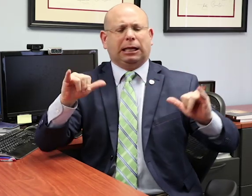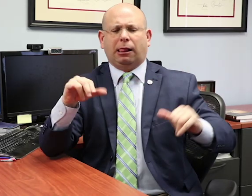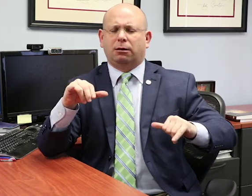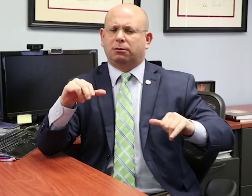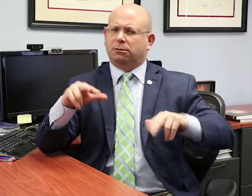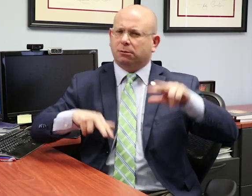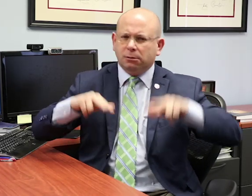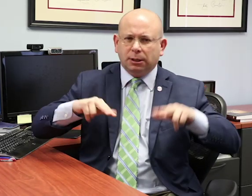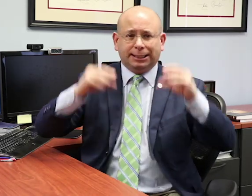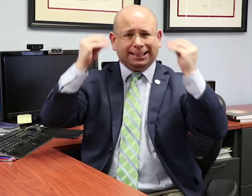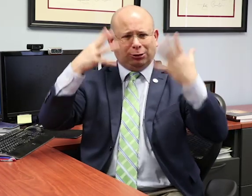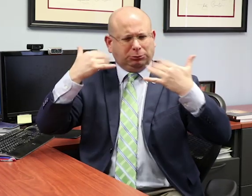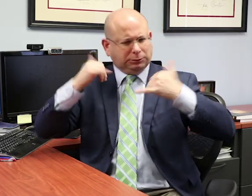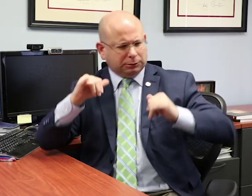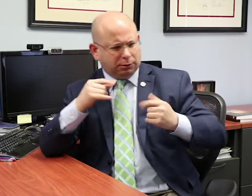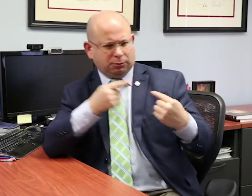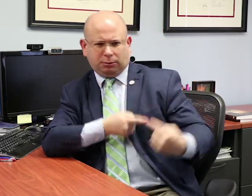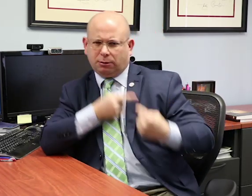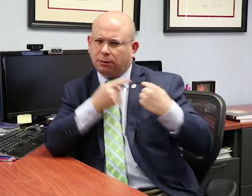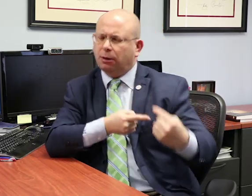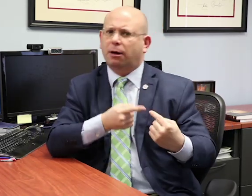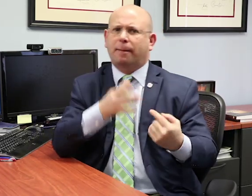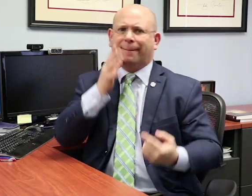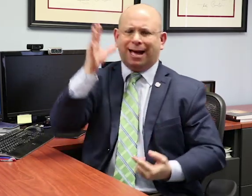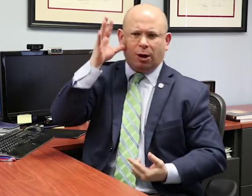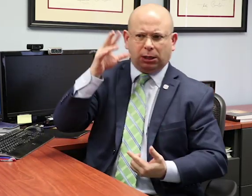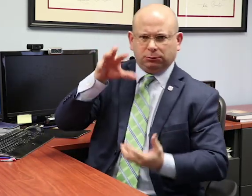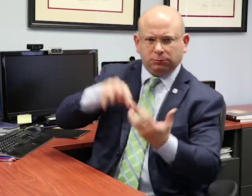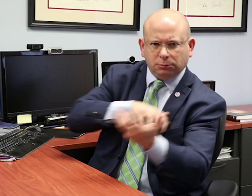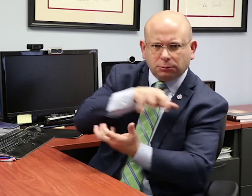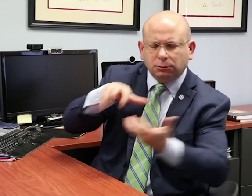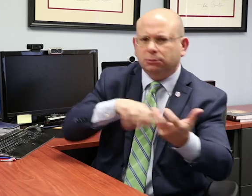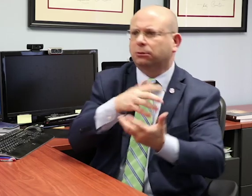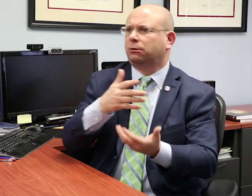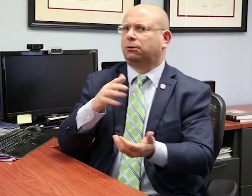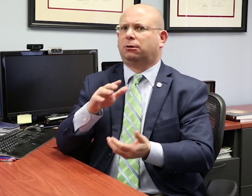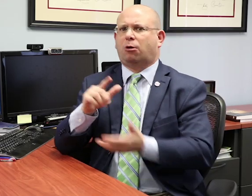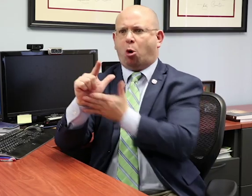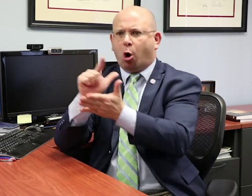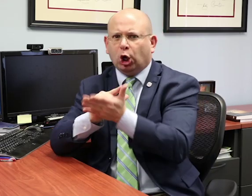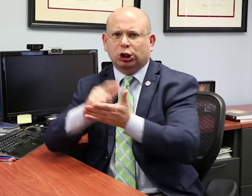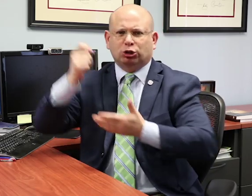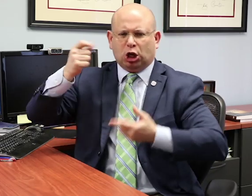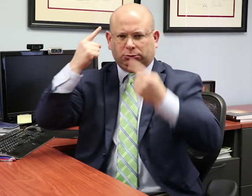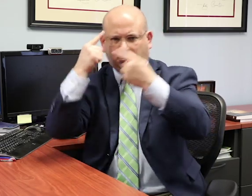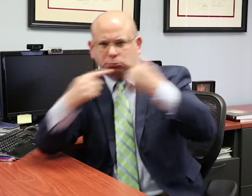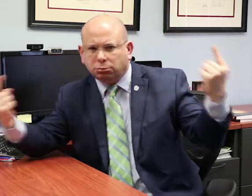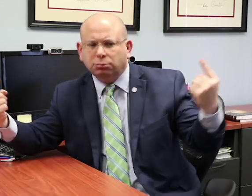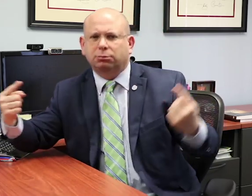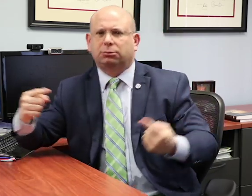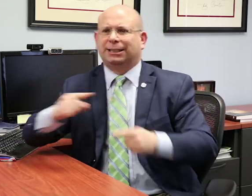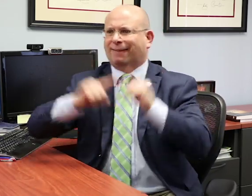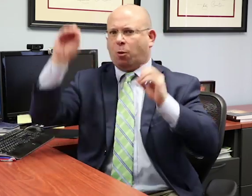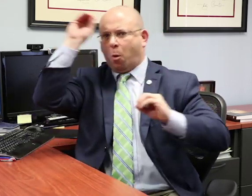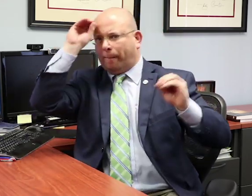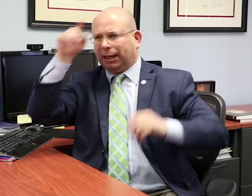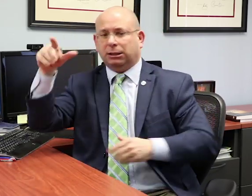deaf and hard of hearing students. Teachers, administrators, parents, lawyers, and courts had many different opinions on what the IDEA required from school districts.